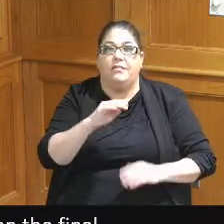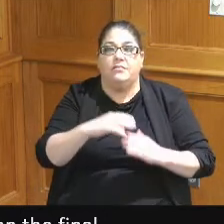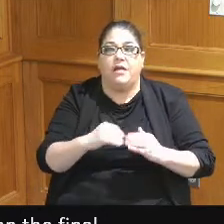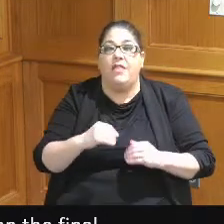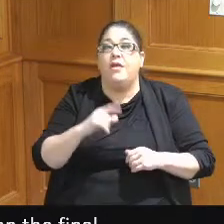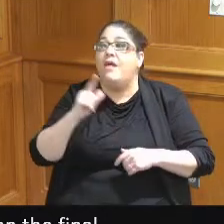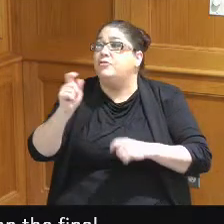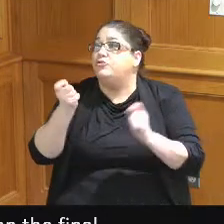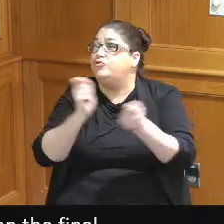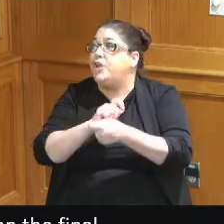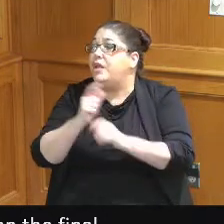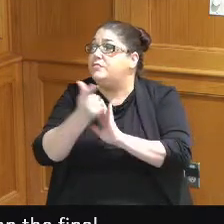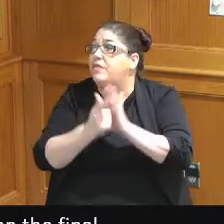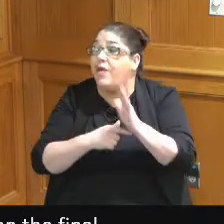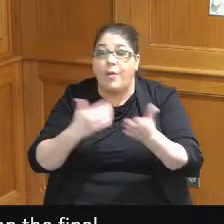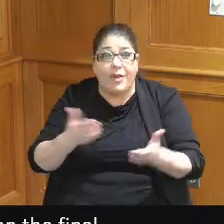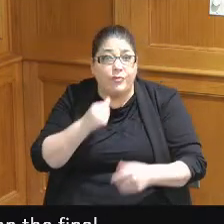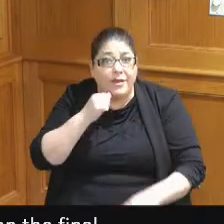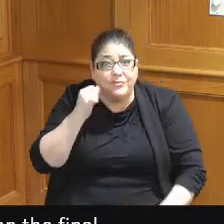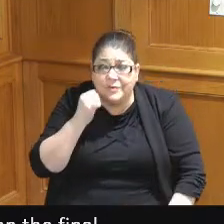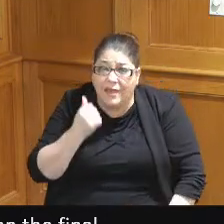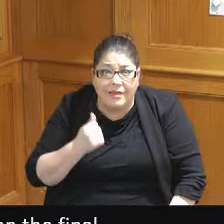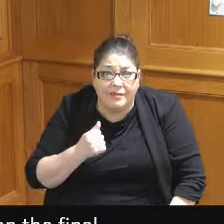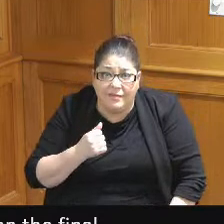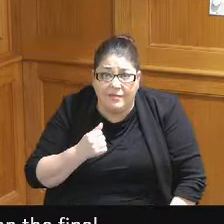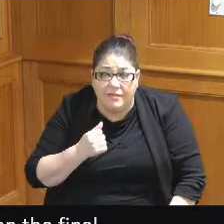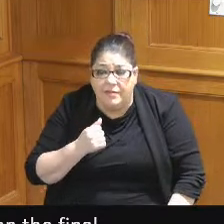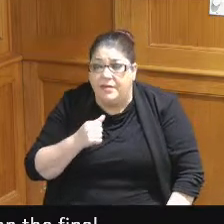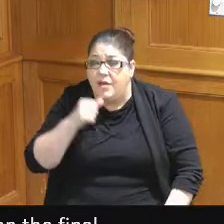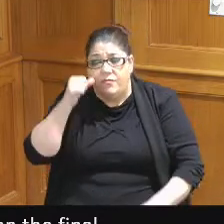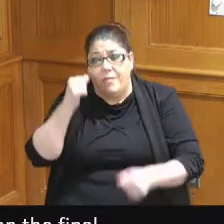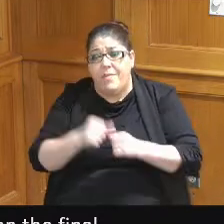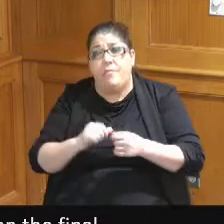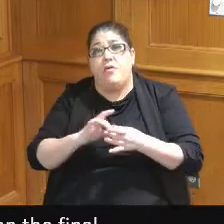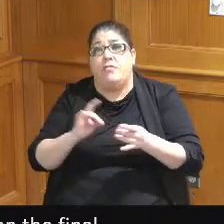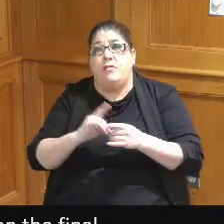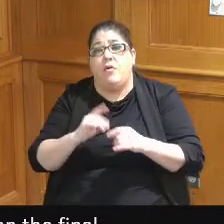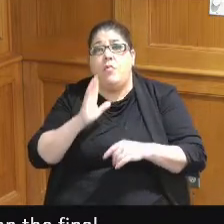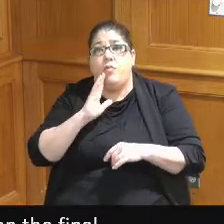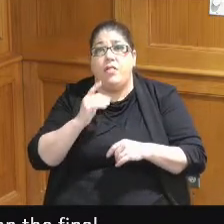and they were here yesterday but I don't remember them saying that they were going to run and get